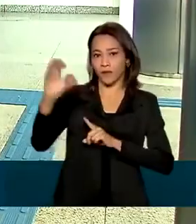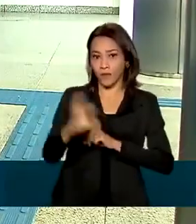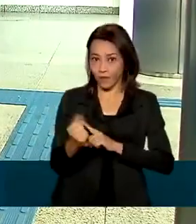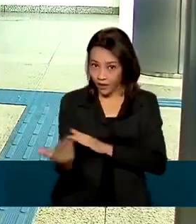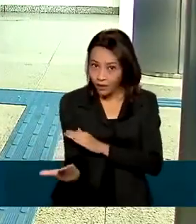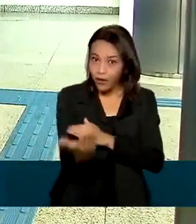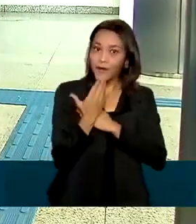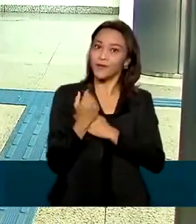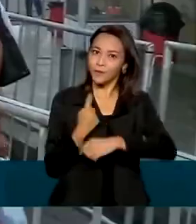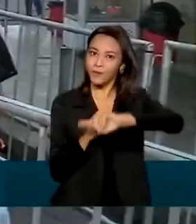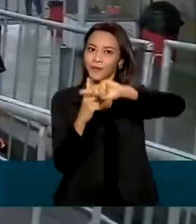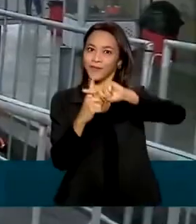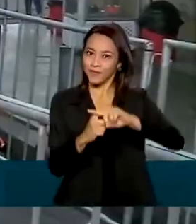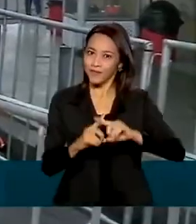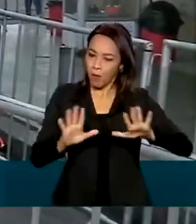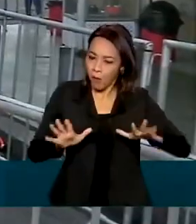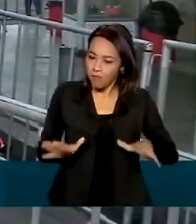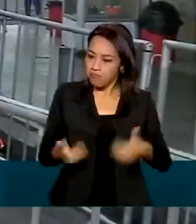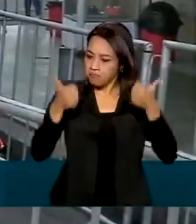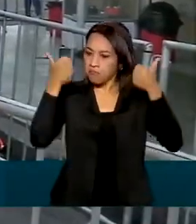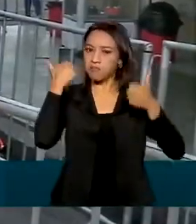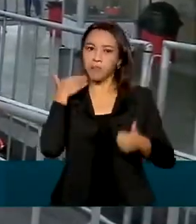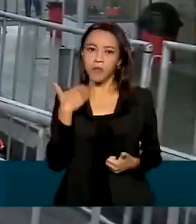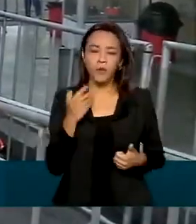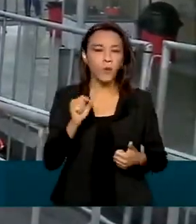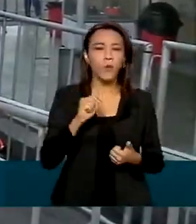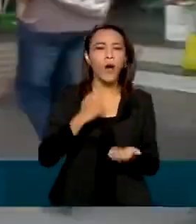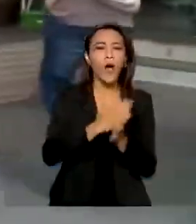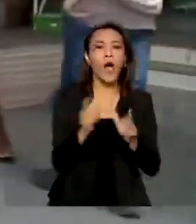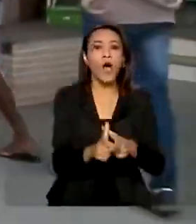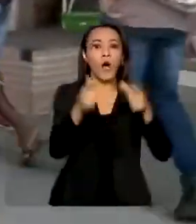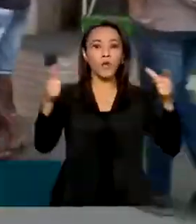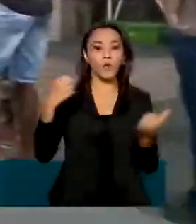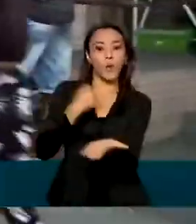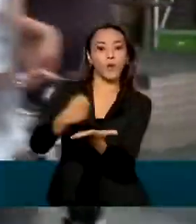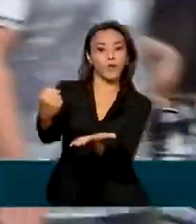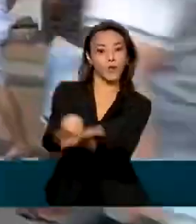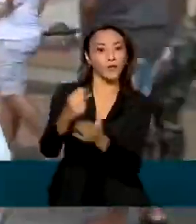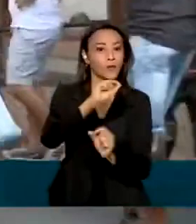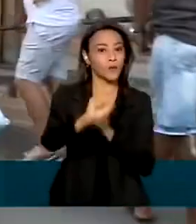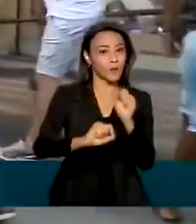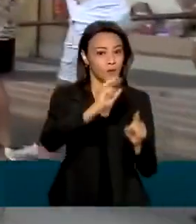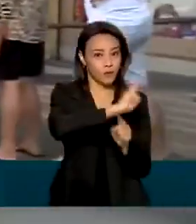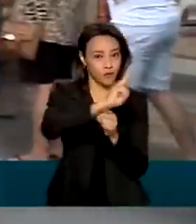the bank's positive result, which increased credit contracts for workers